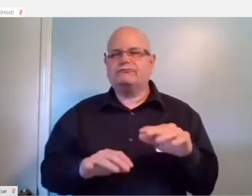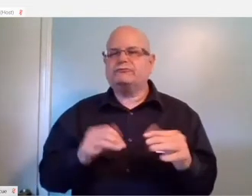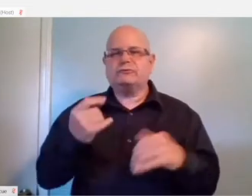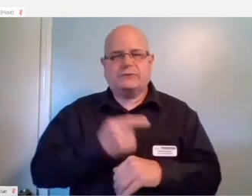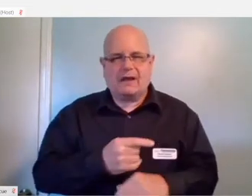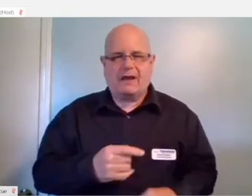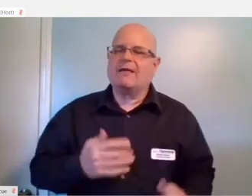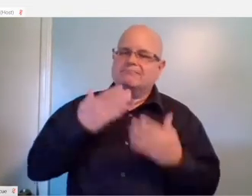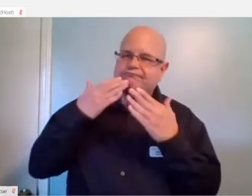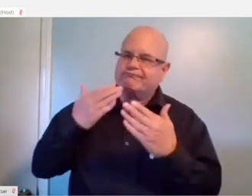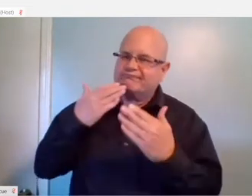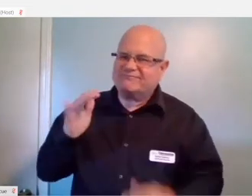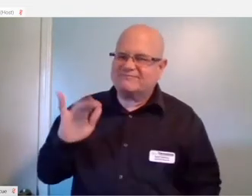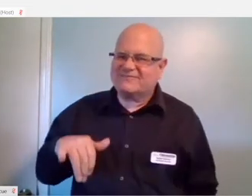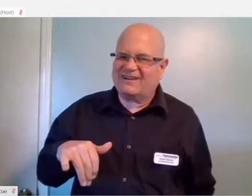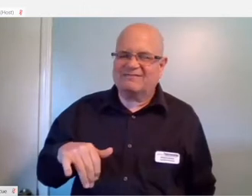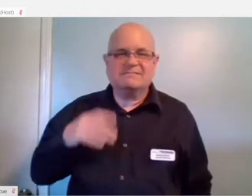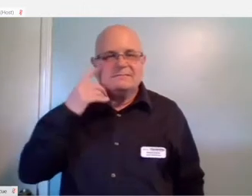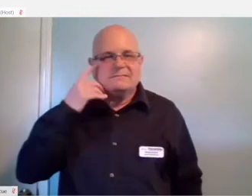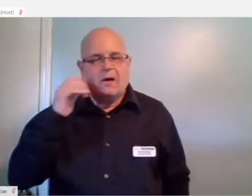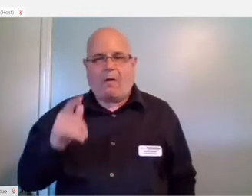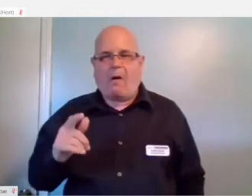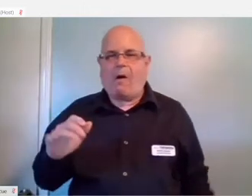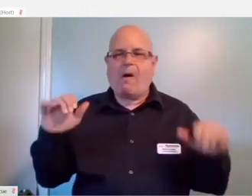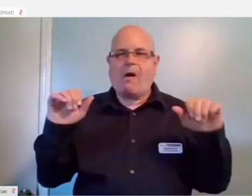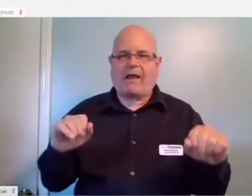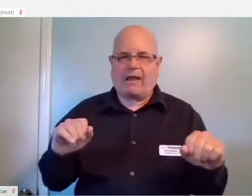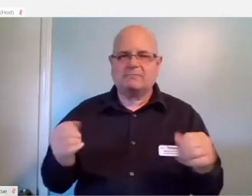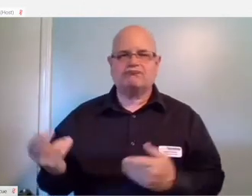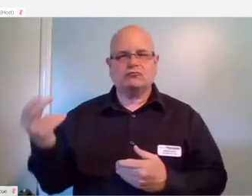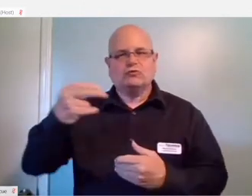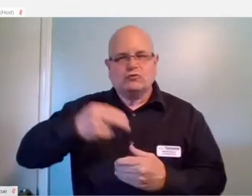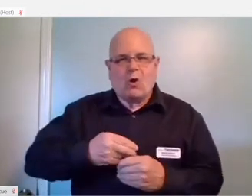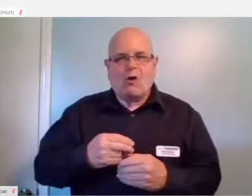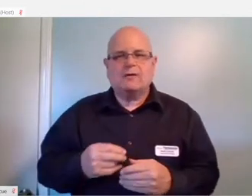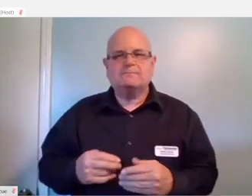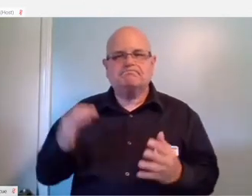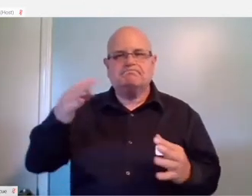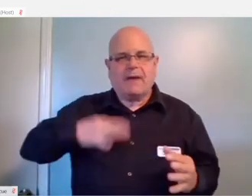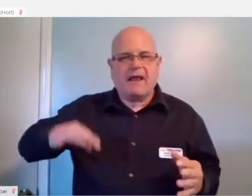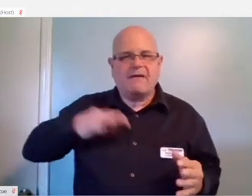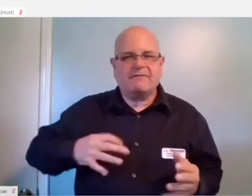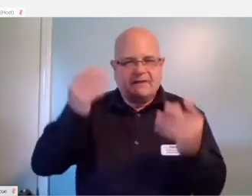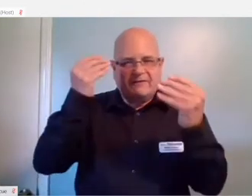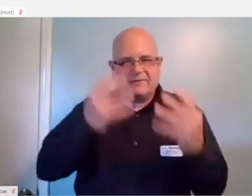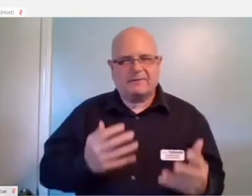we really appreciate that so that everyone is able to get all of the information that they need.